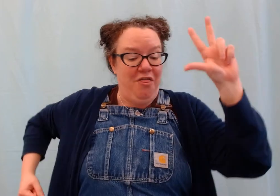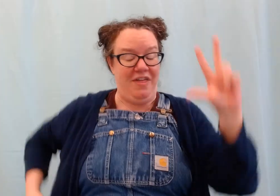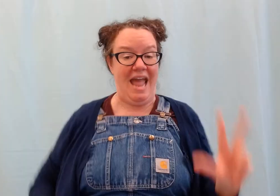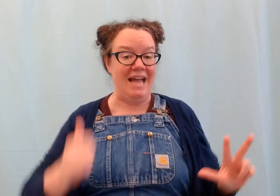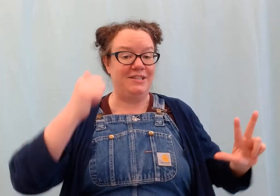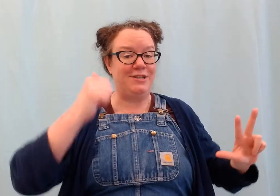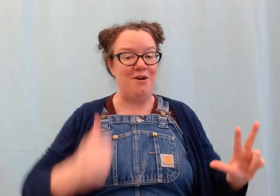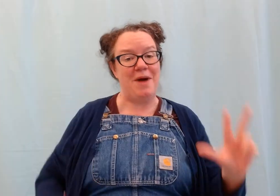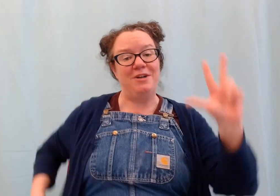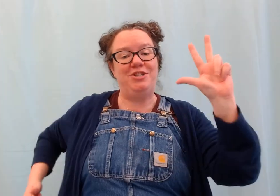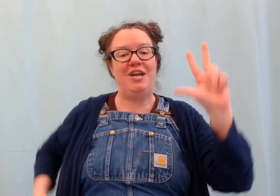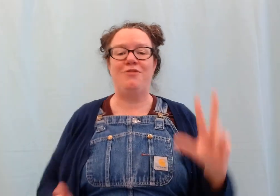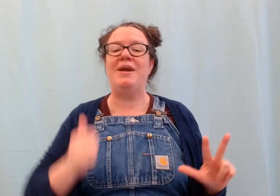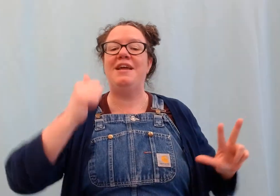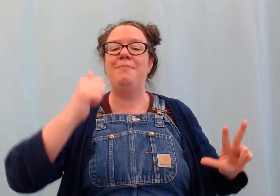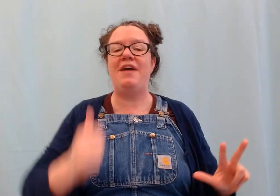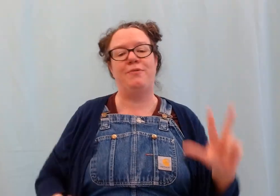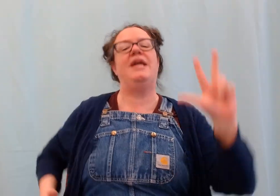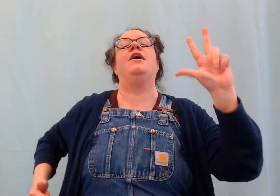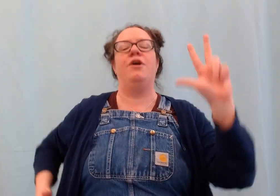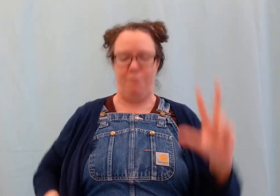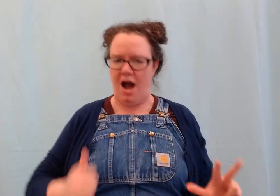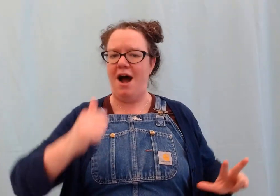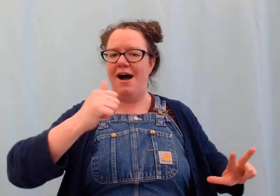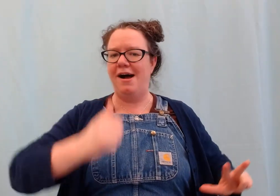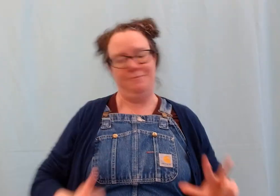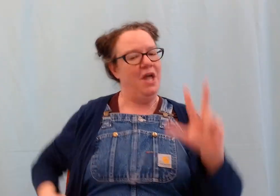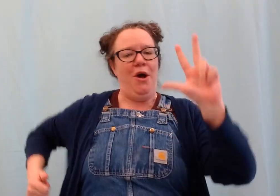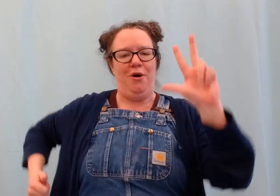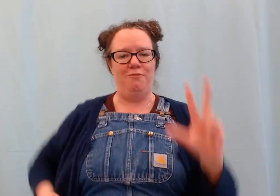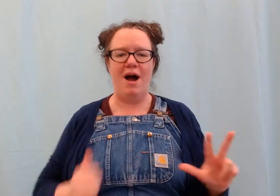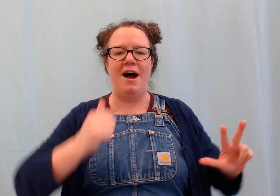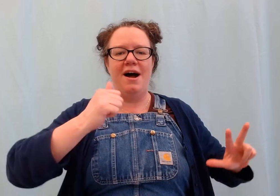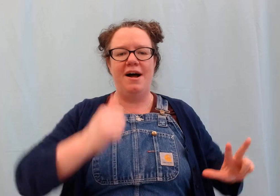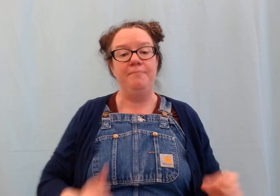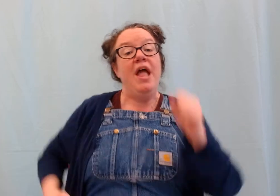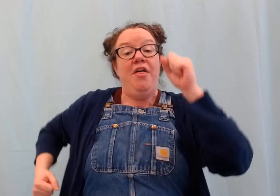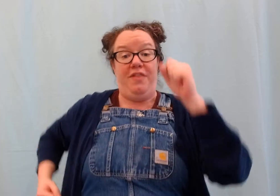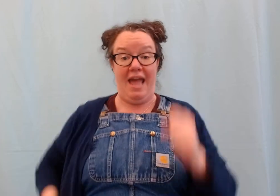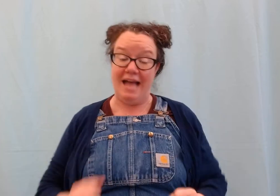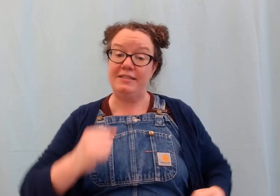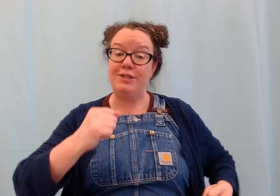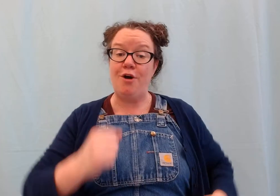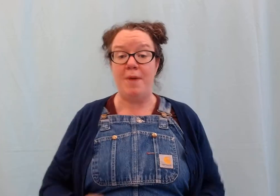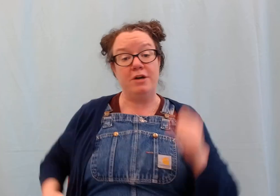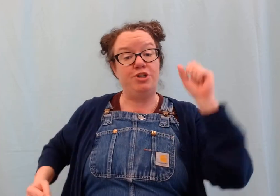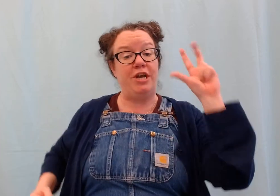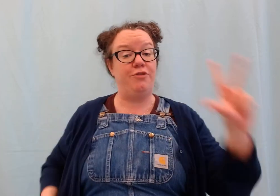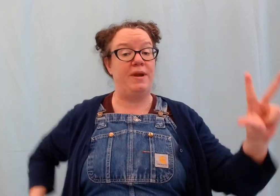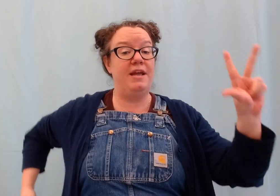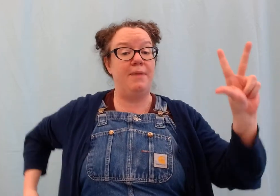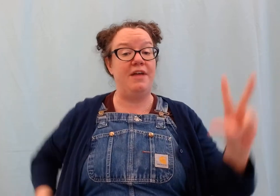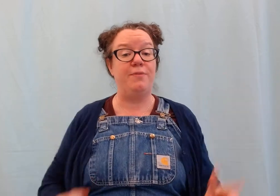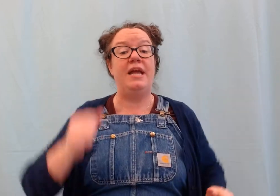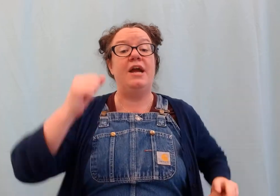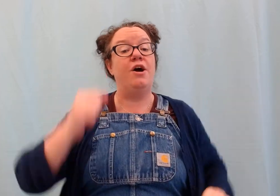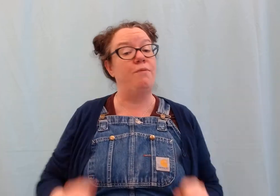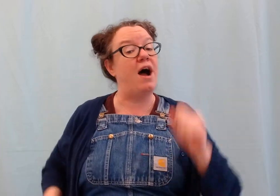#The ants go marching three by three. Hurrah, hurrah. The ants go marching three by three. Hurrah,#